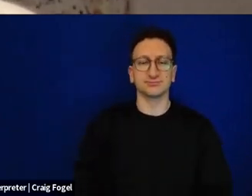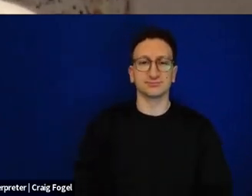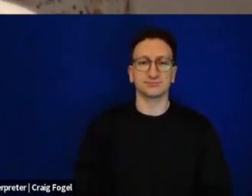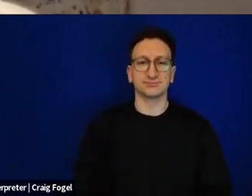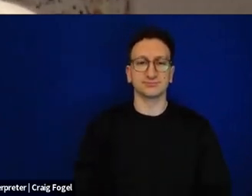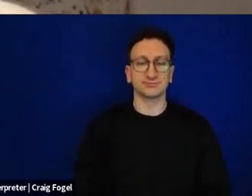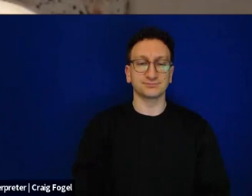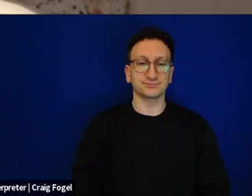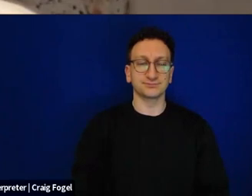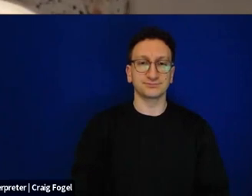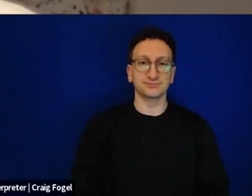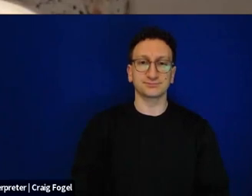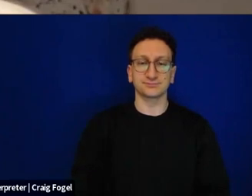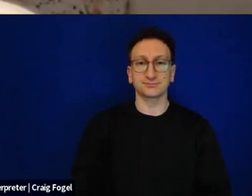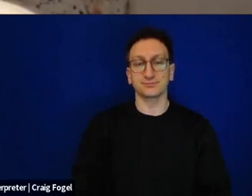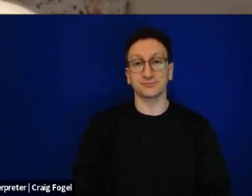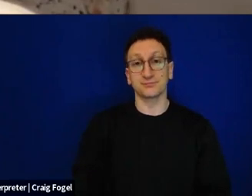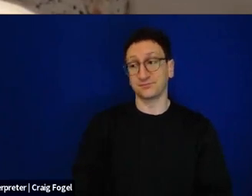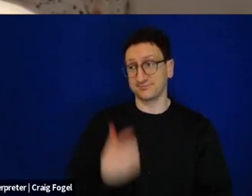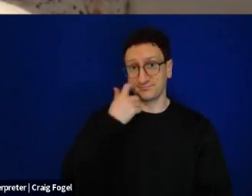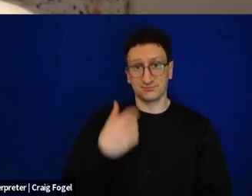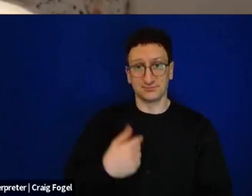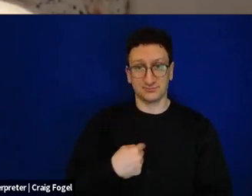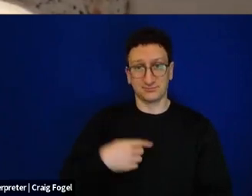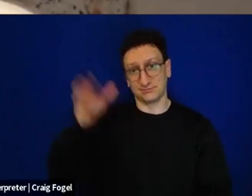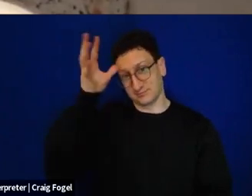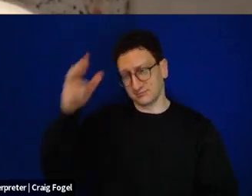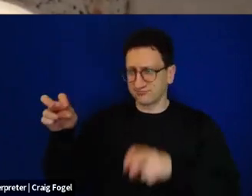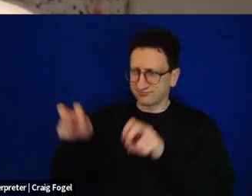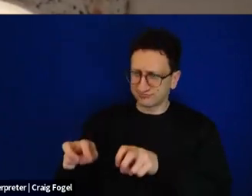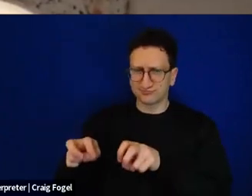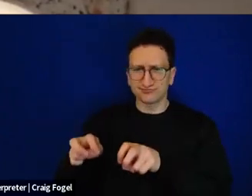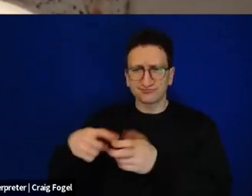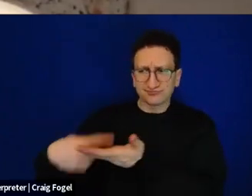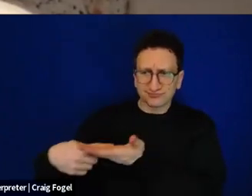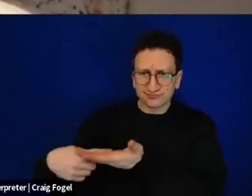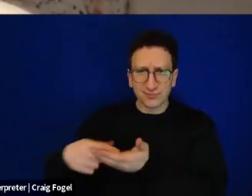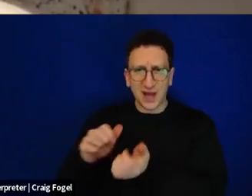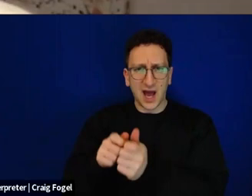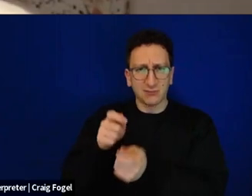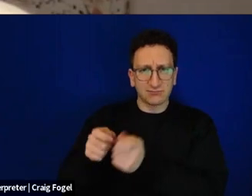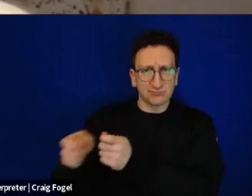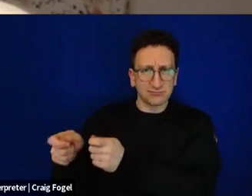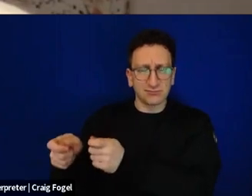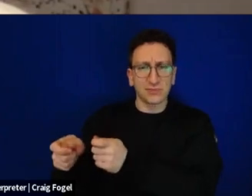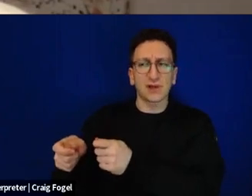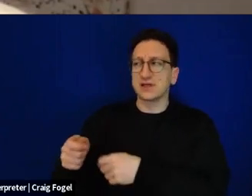When we sat down to edit this new Haggadah, we realized that we need to do that same thing,